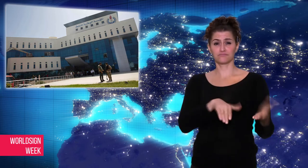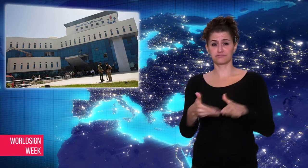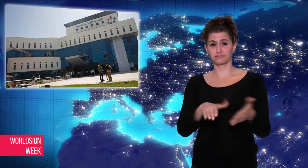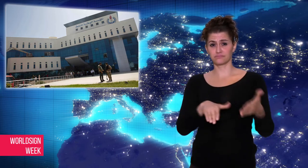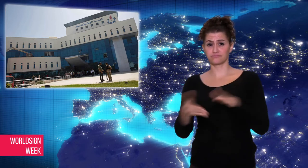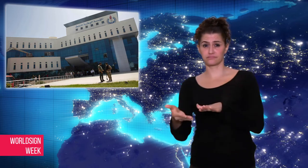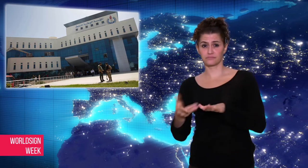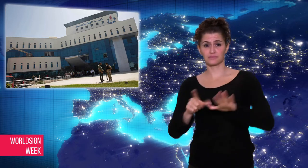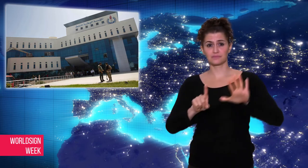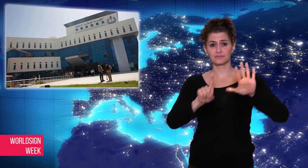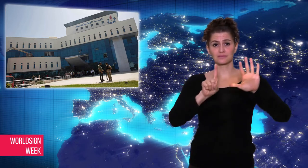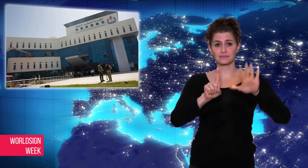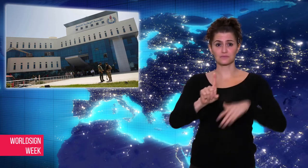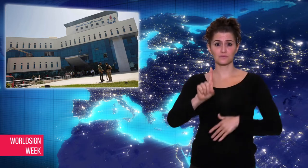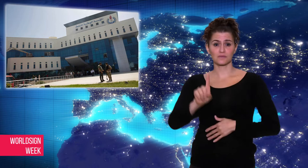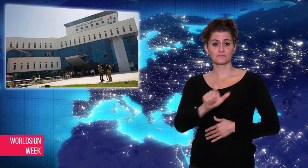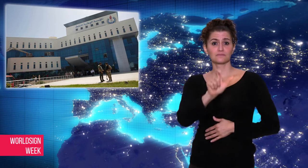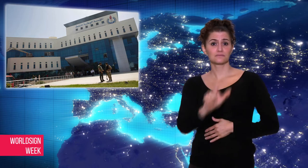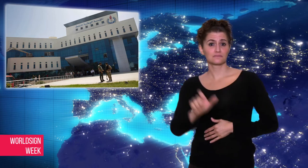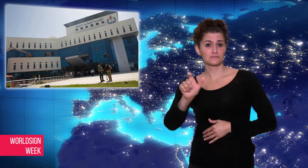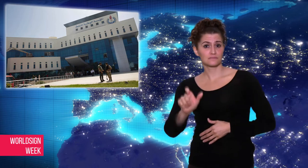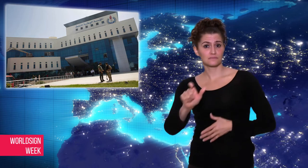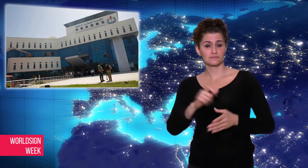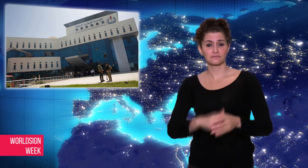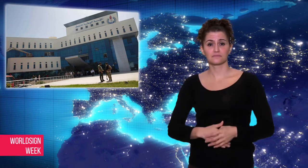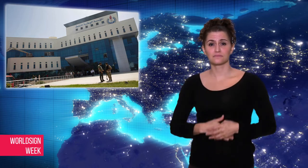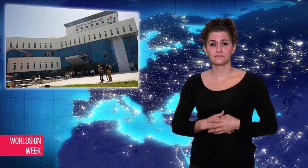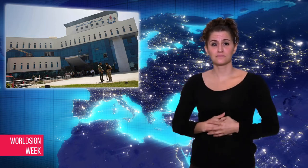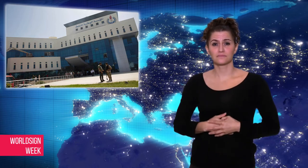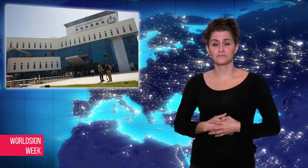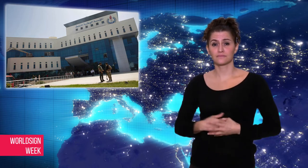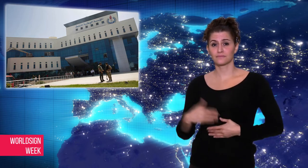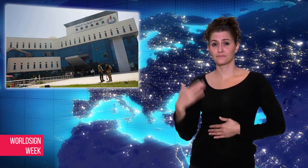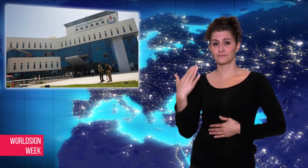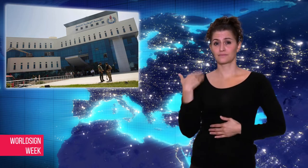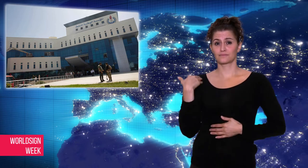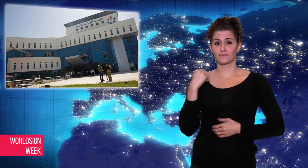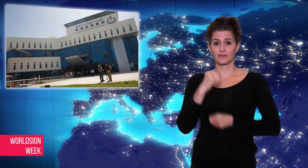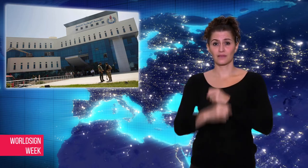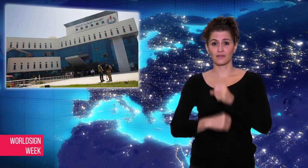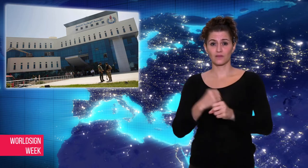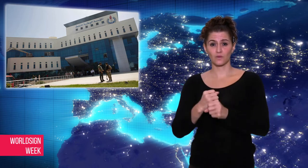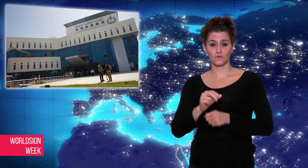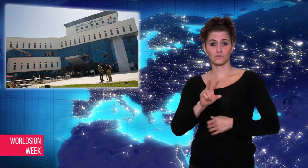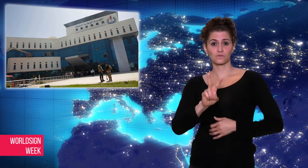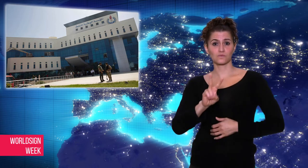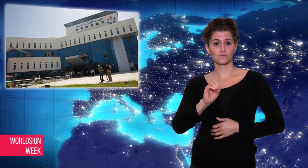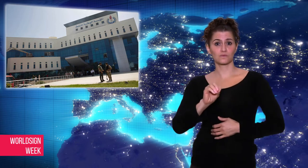Gaddafi was ousted and killed by